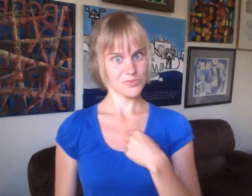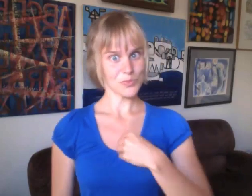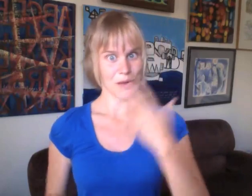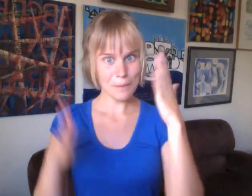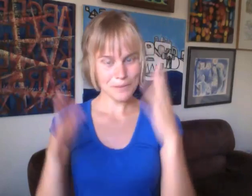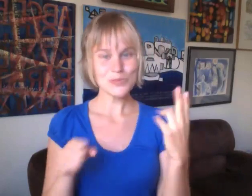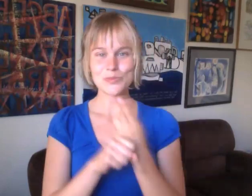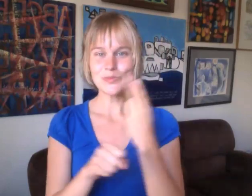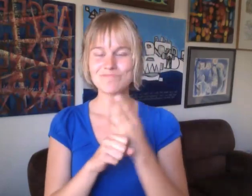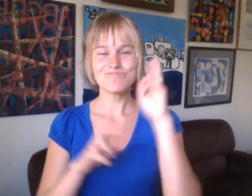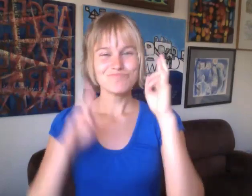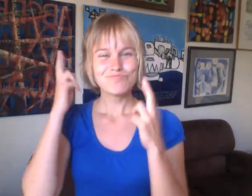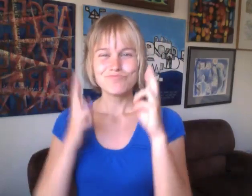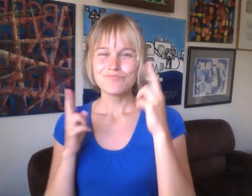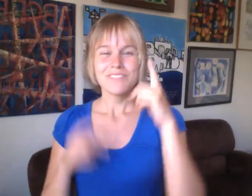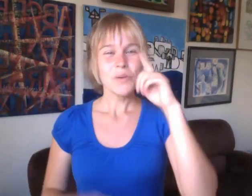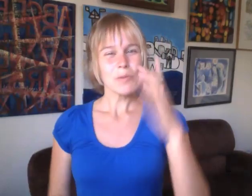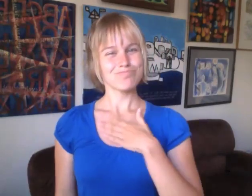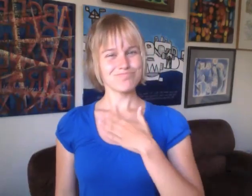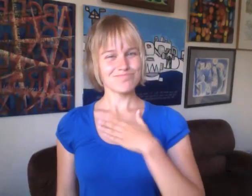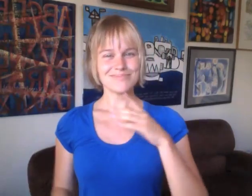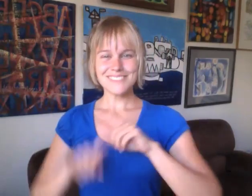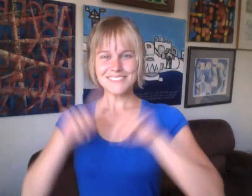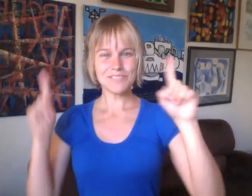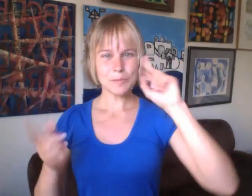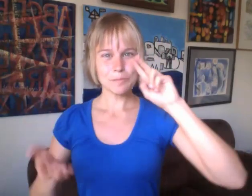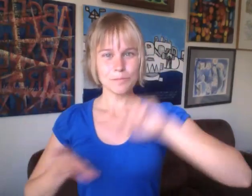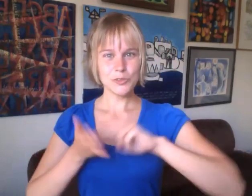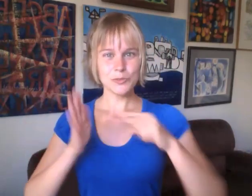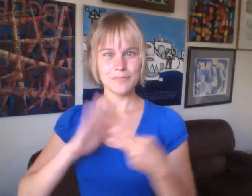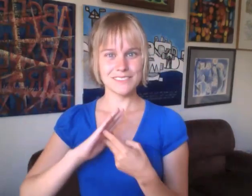As a white person who used dreadlocks for a different purpose,